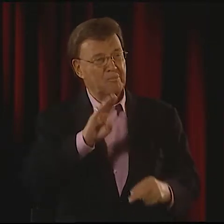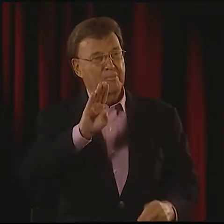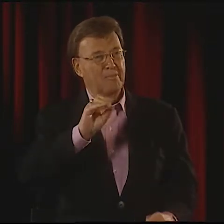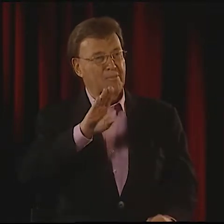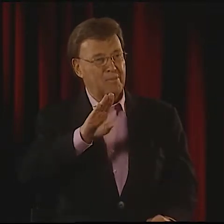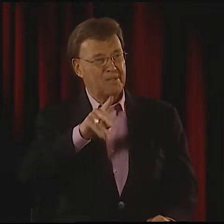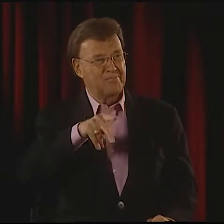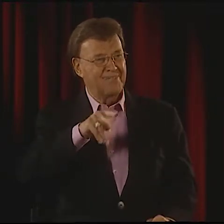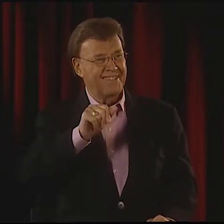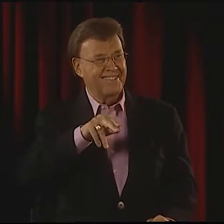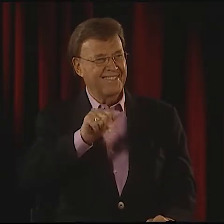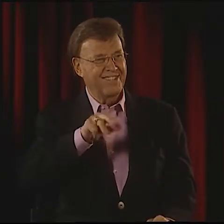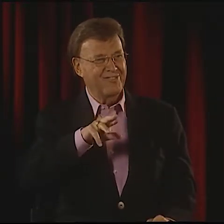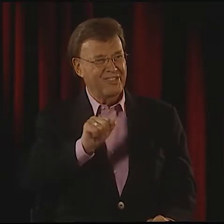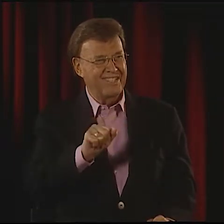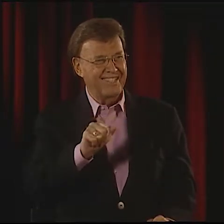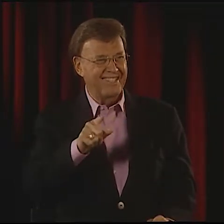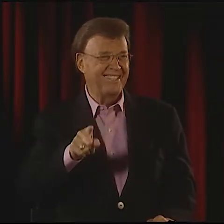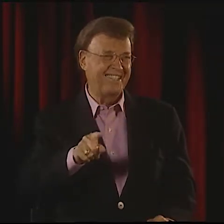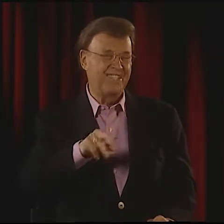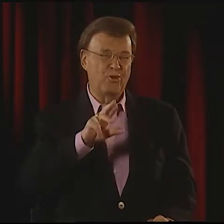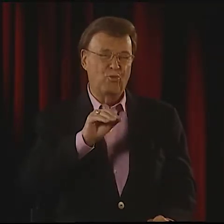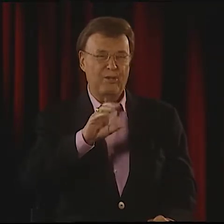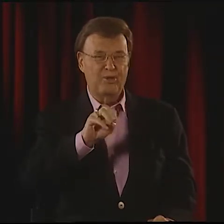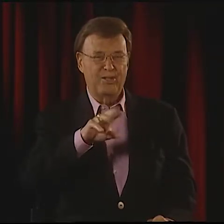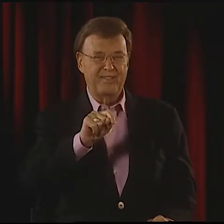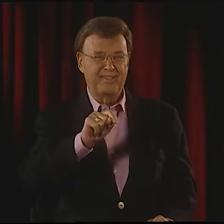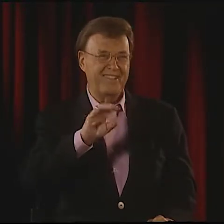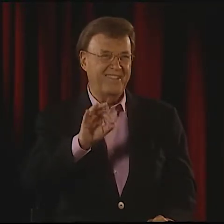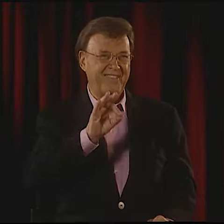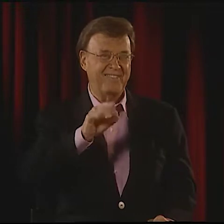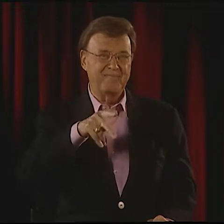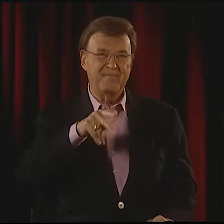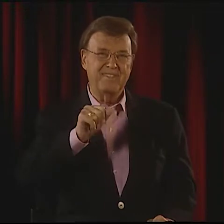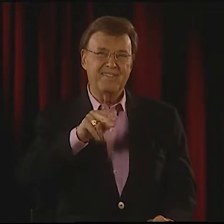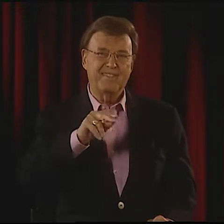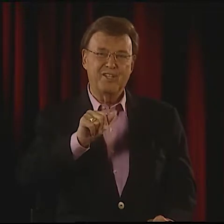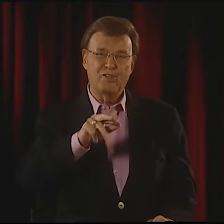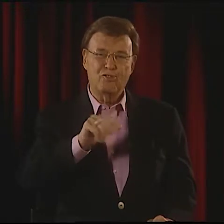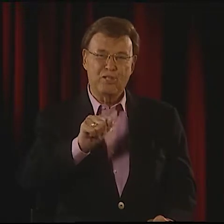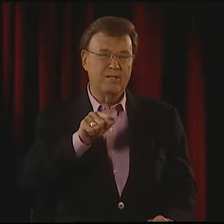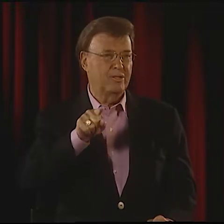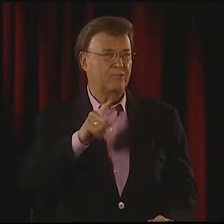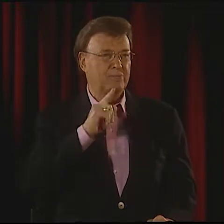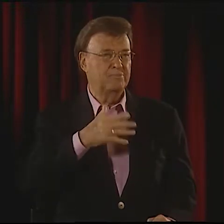NAMED BOB PANERA, ROBERT F. PANERA--